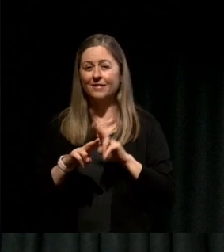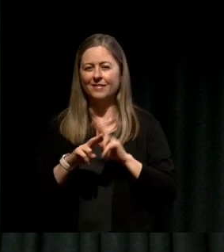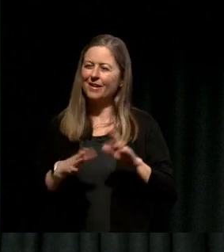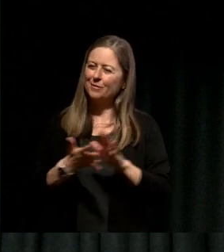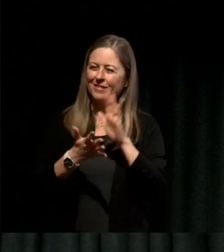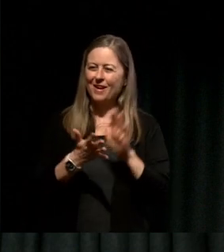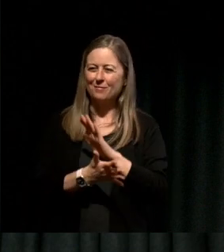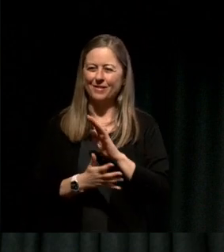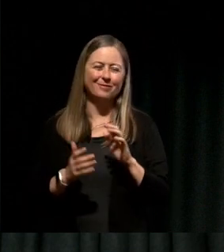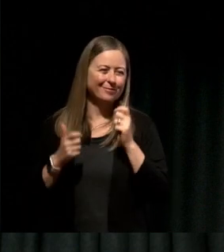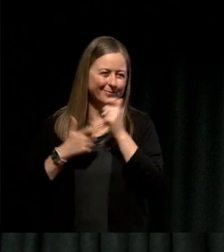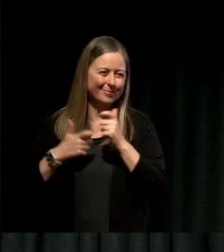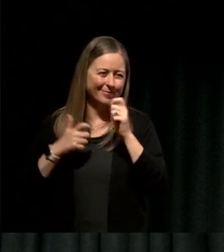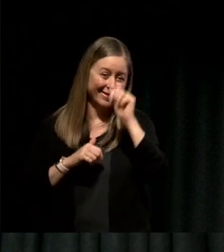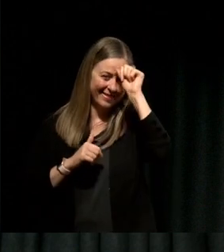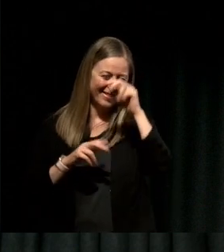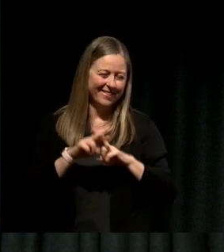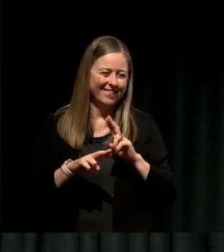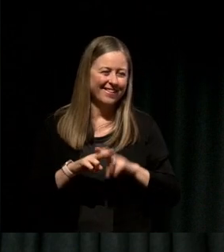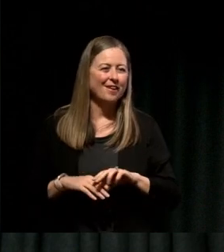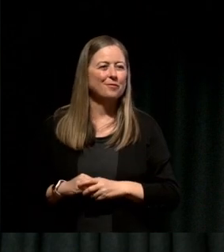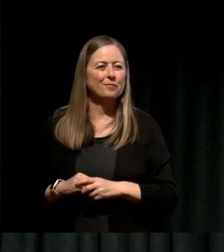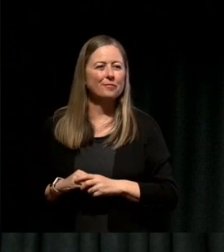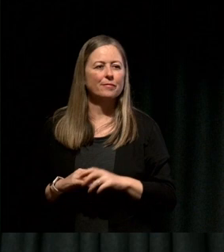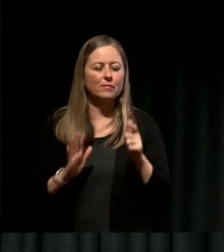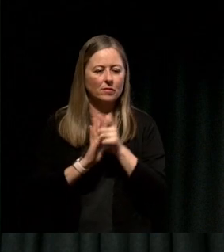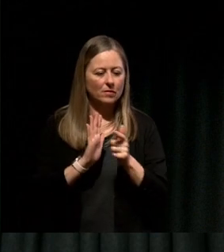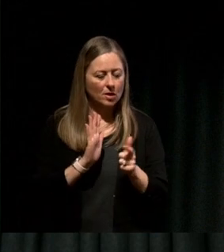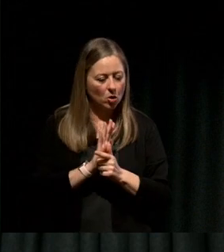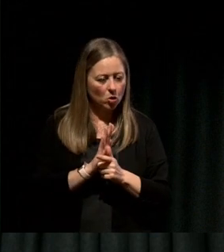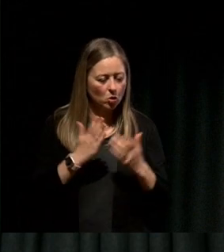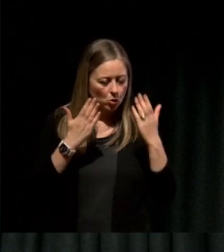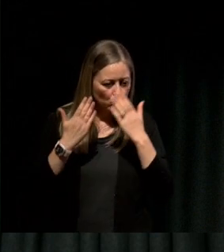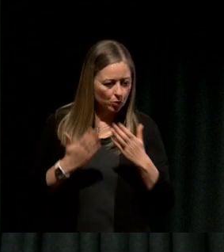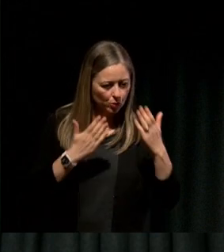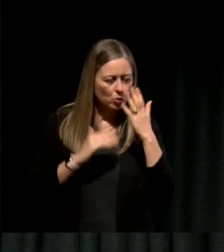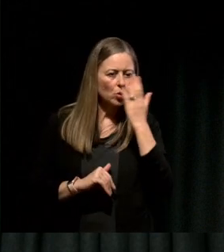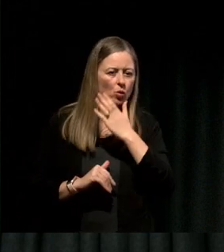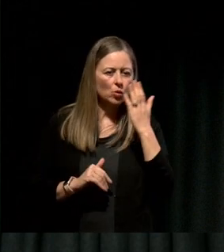And while in law school I experienced depression for the first time it was a long road out